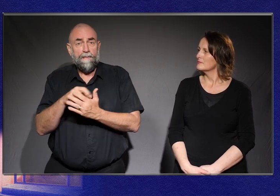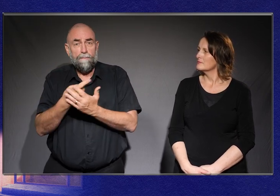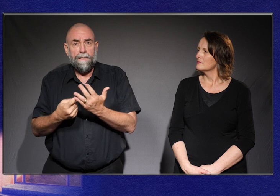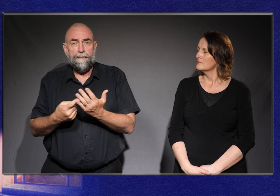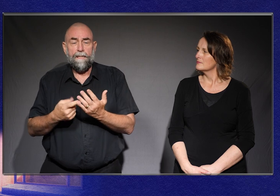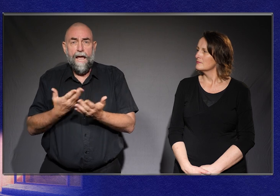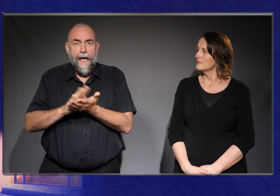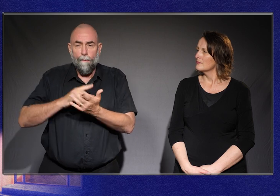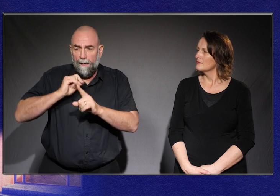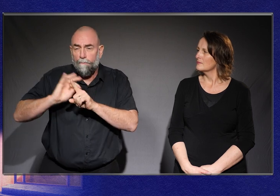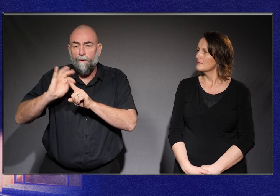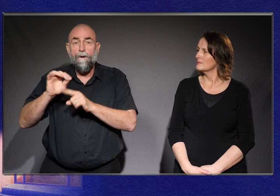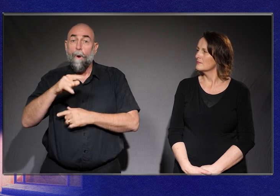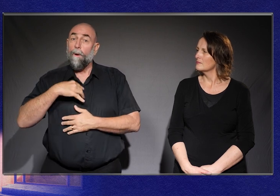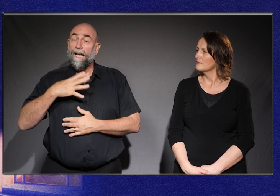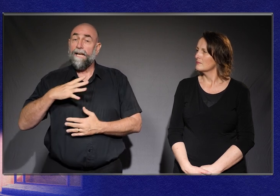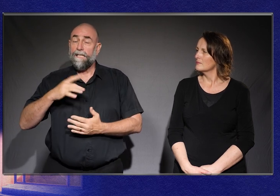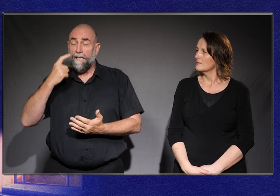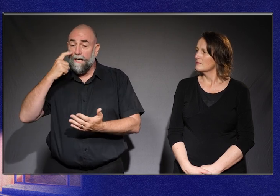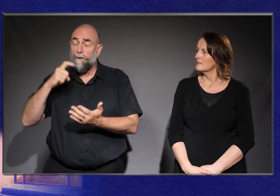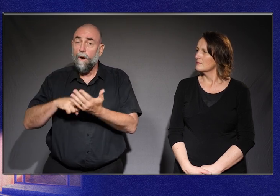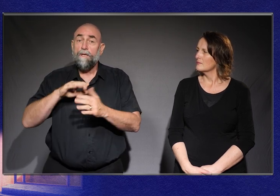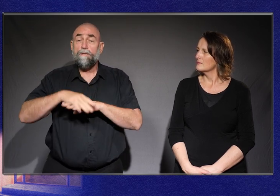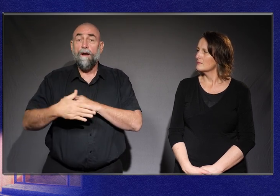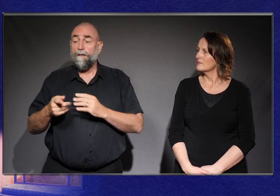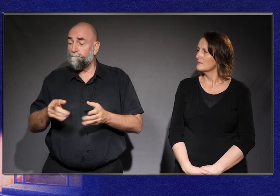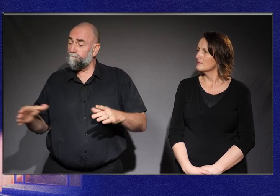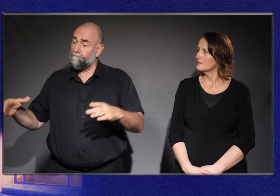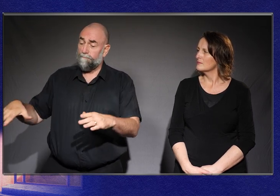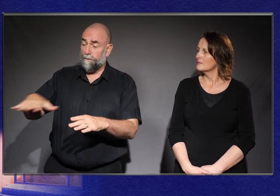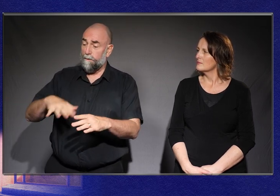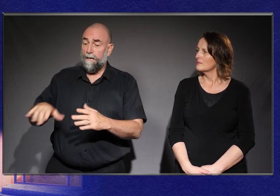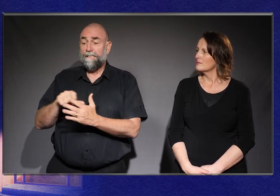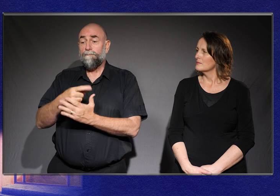I think we need to acknowledge the parts of the disability community that it doesn’t quite work for.